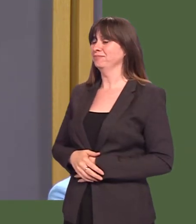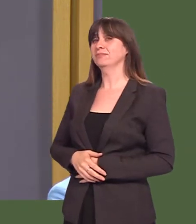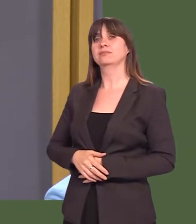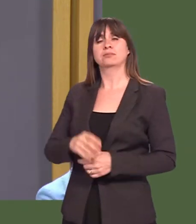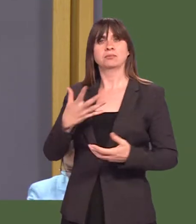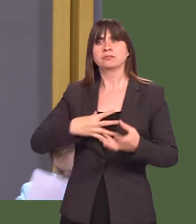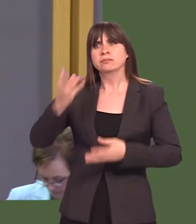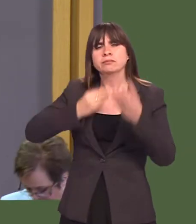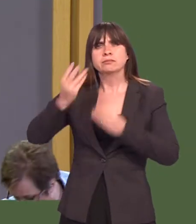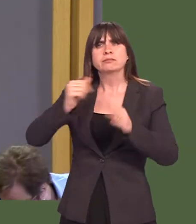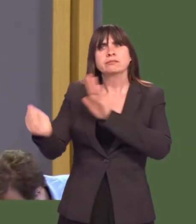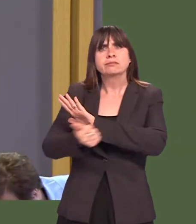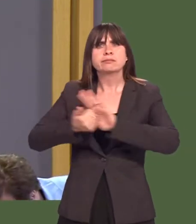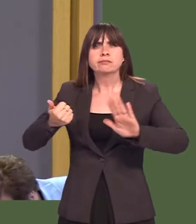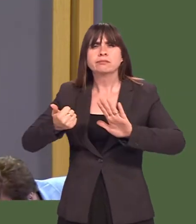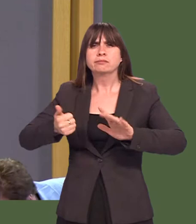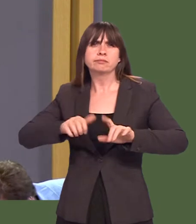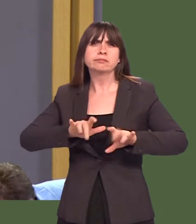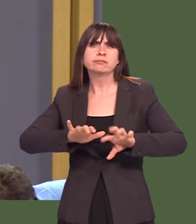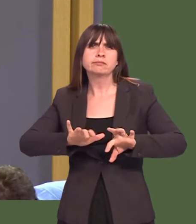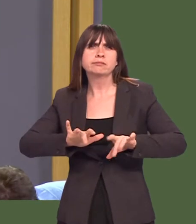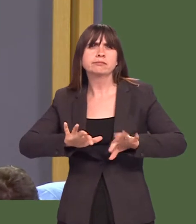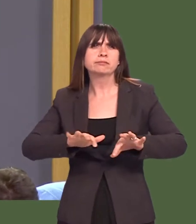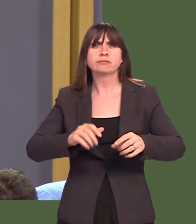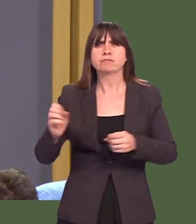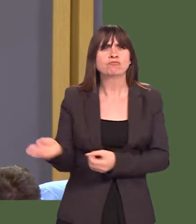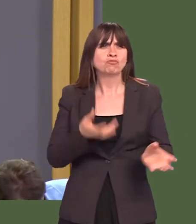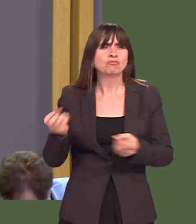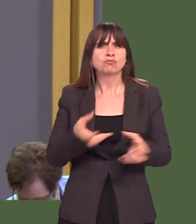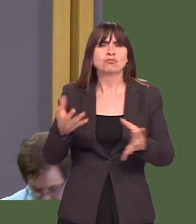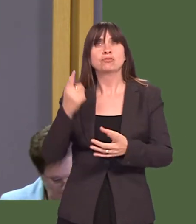skill, everything from programming a manufacturing line to designing the next innovation.